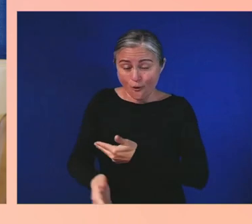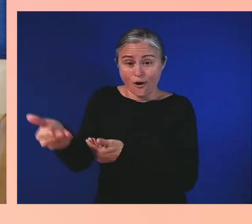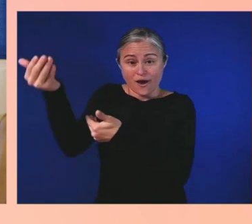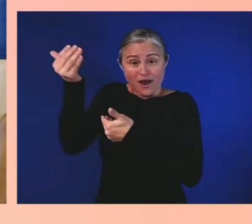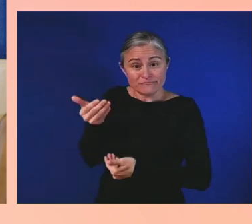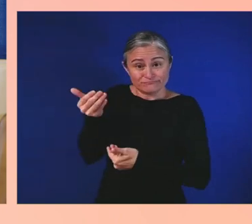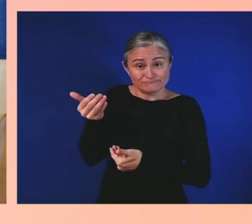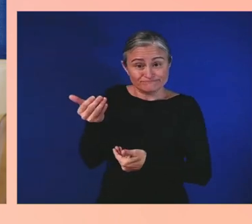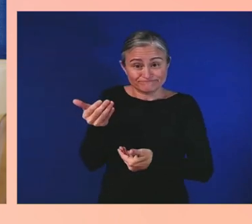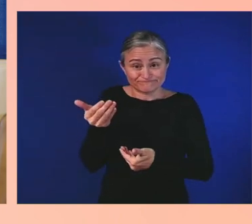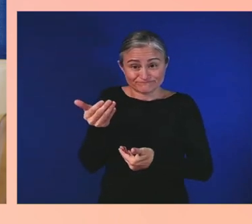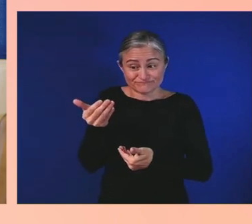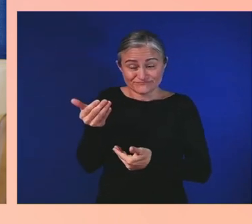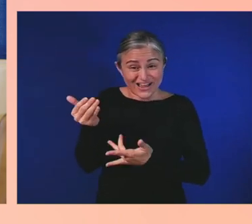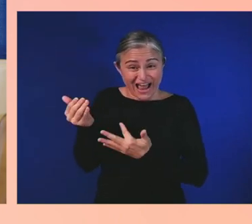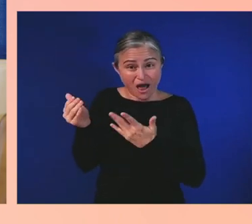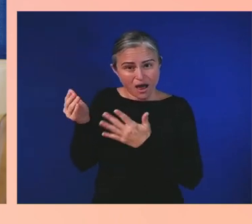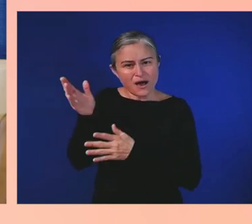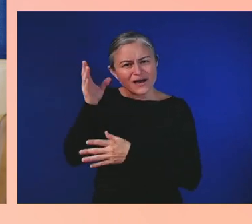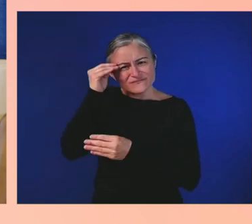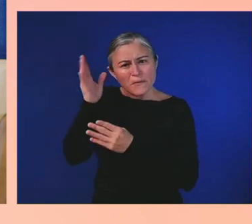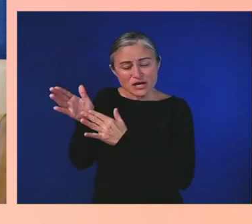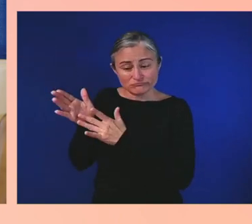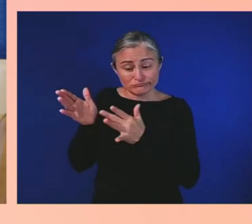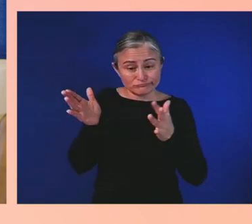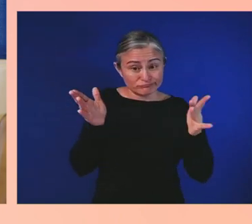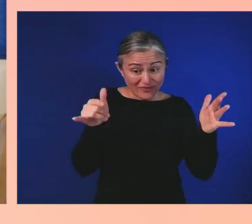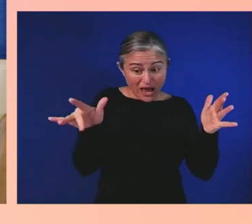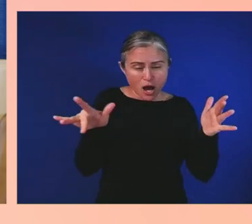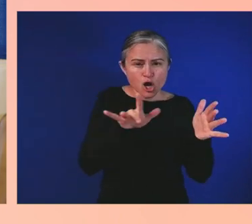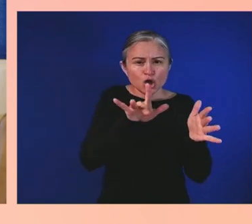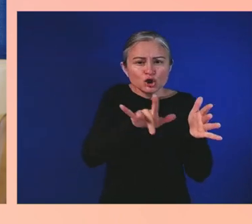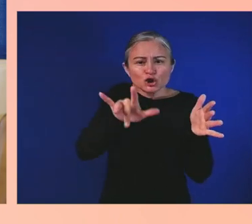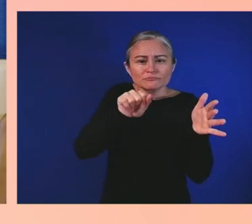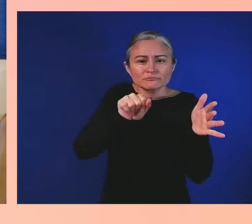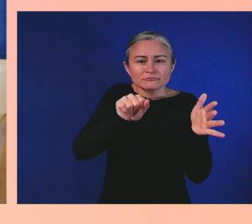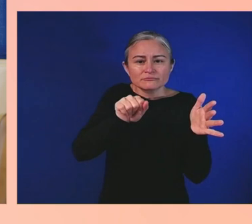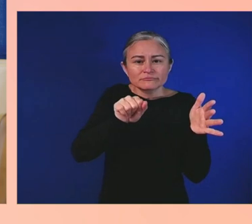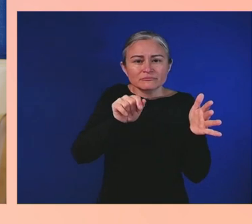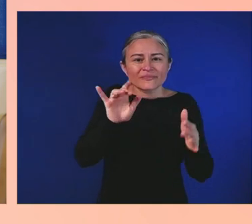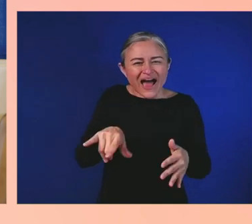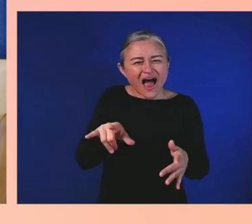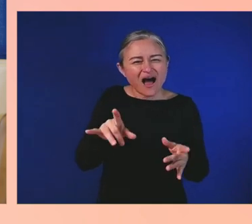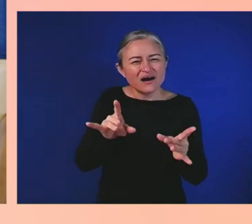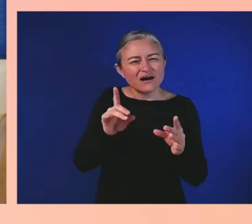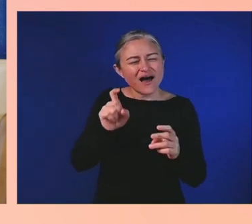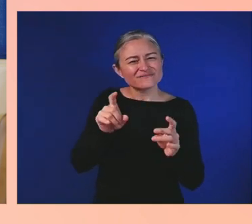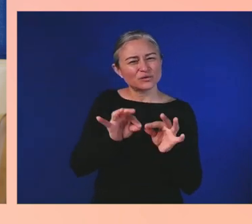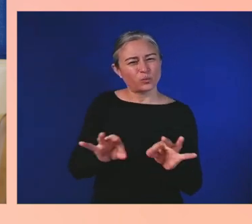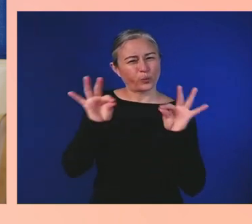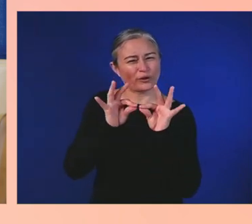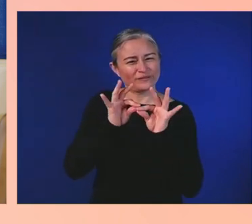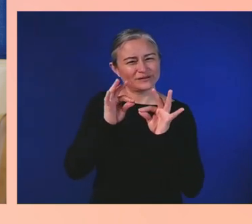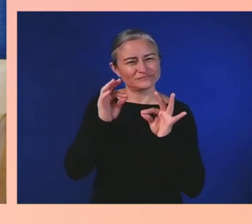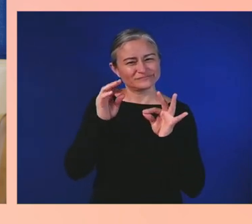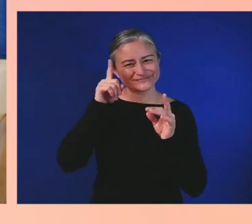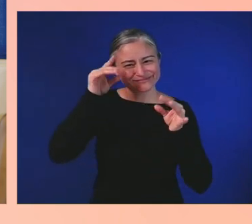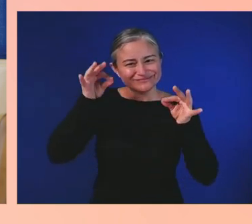your worth was determined by what was on that card and the worth was not equitable.